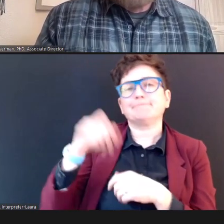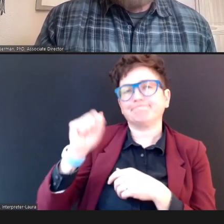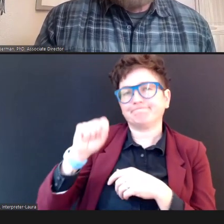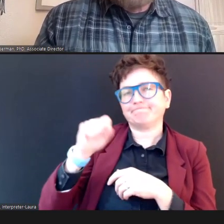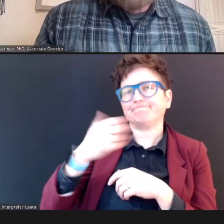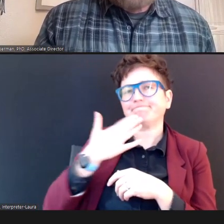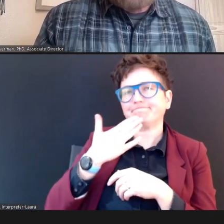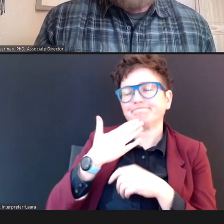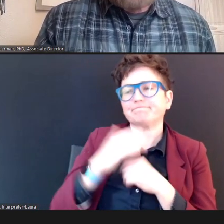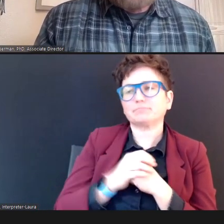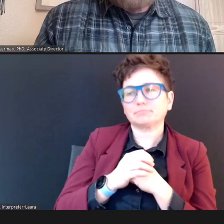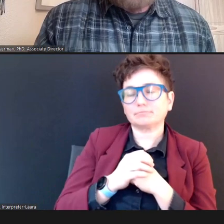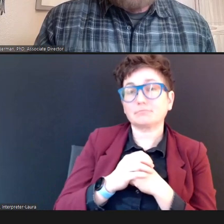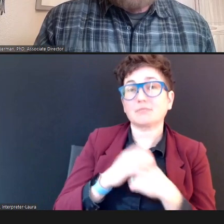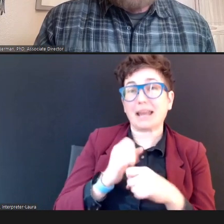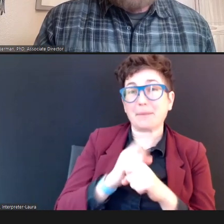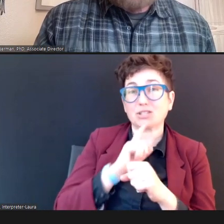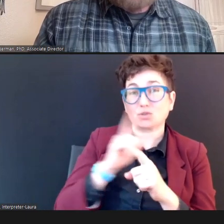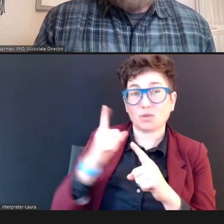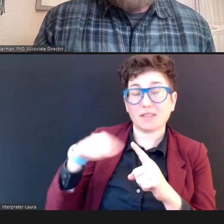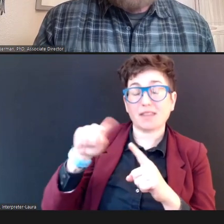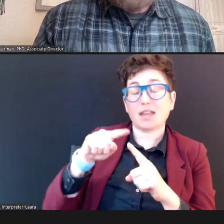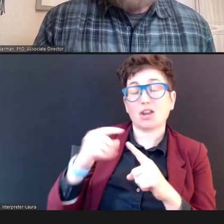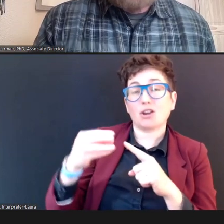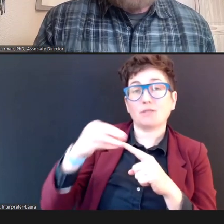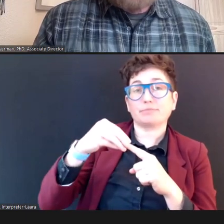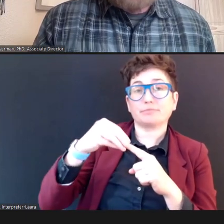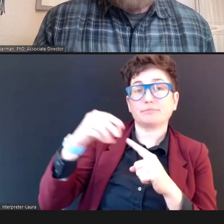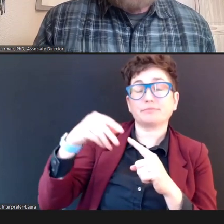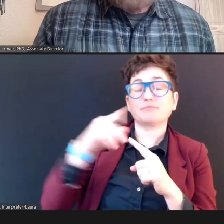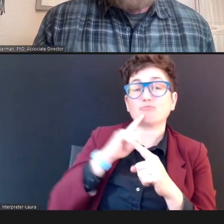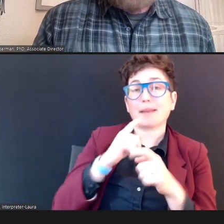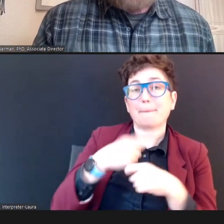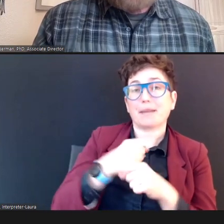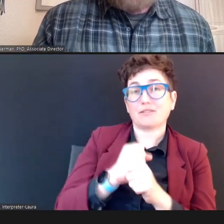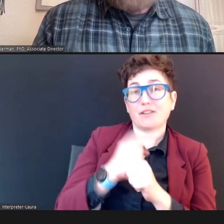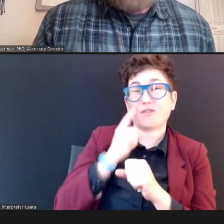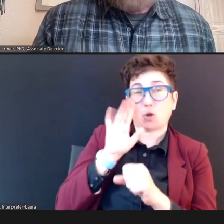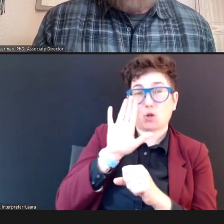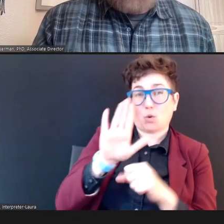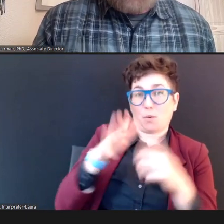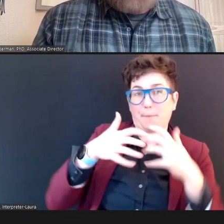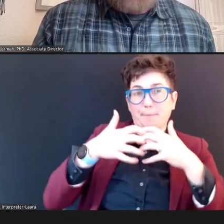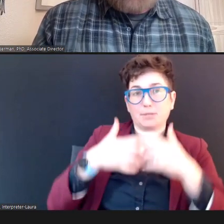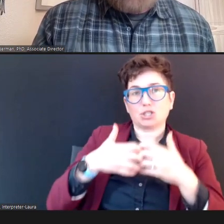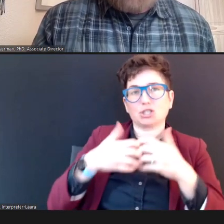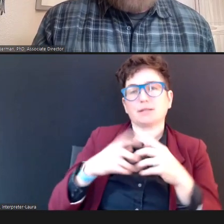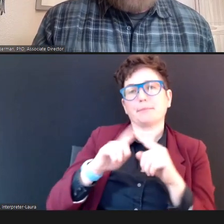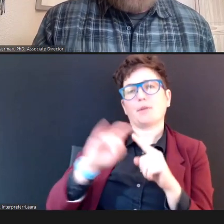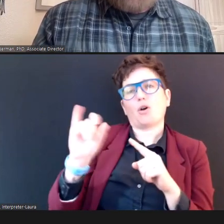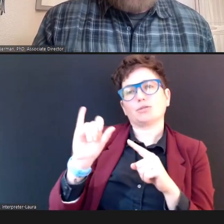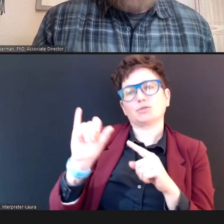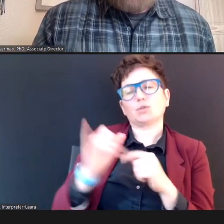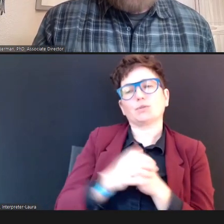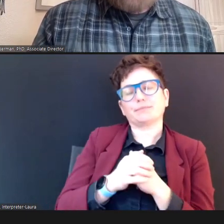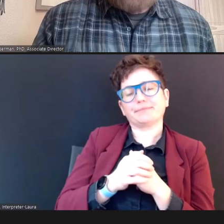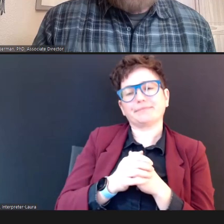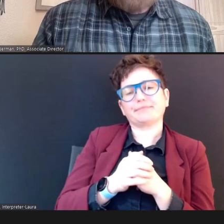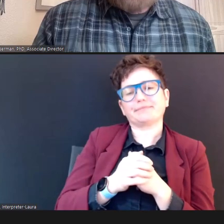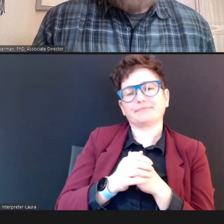they are probe covers that are manufactured for your machine, but then, second, I -- you -- I would do some shopping, because, they are